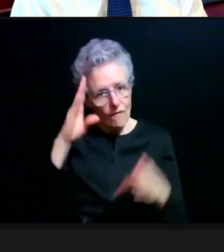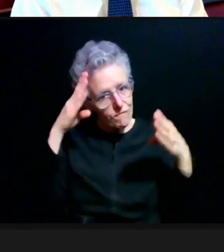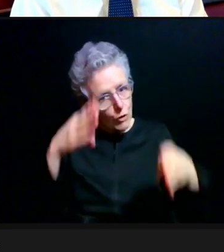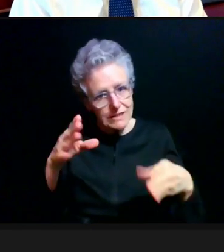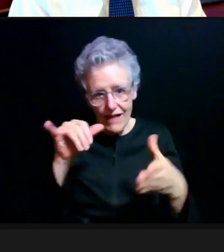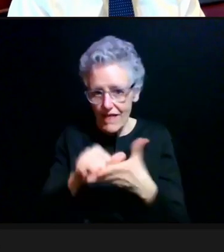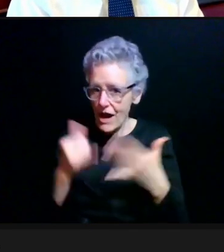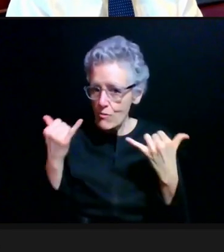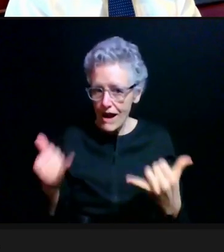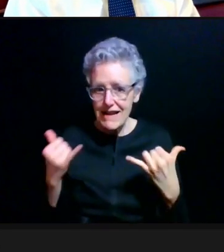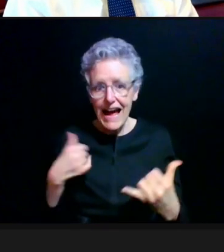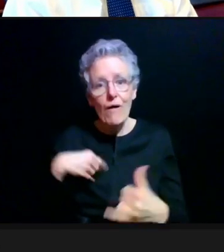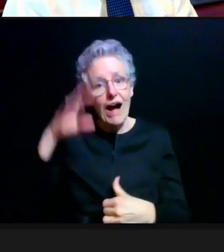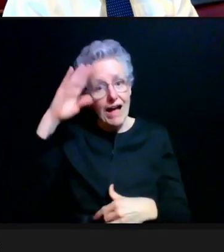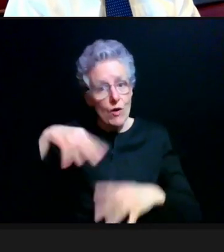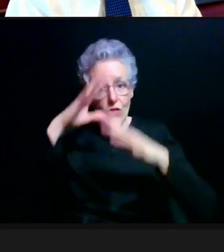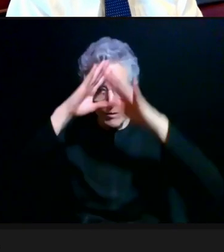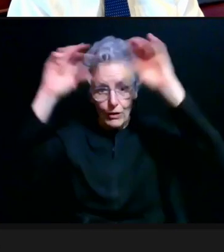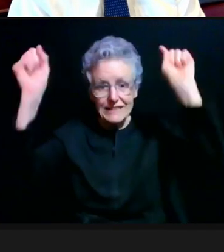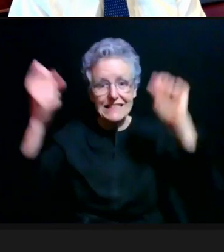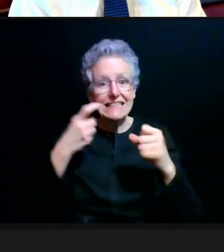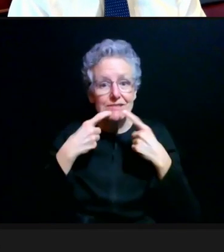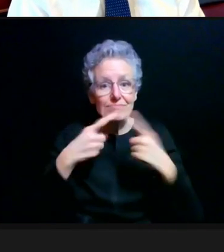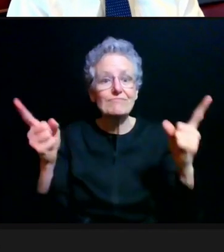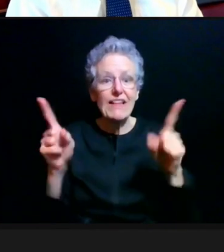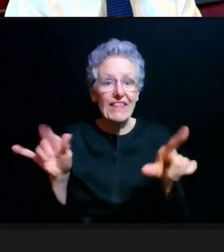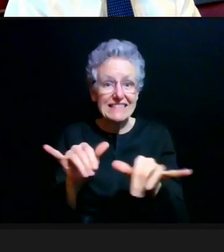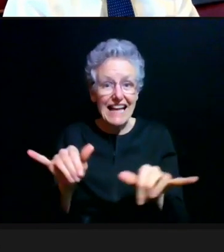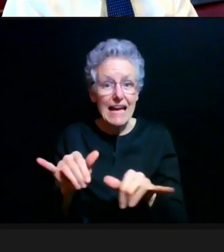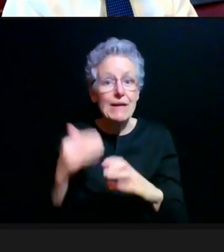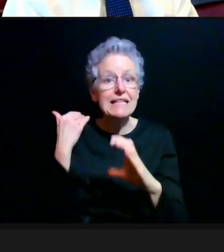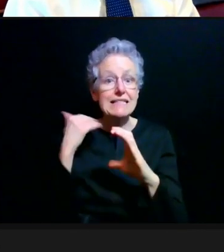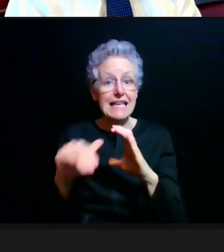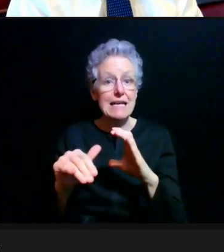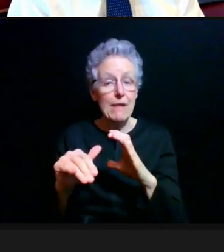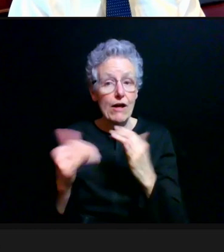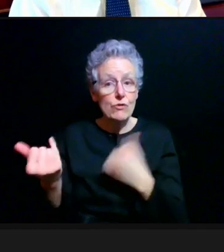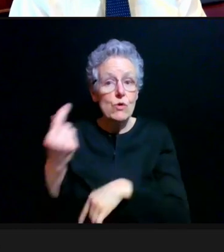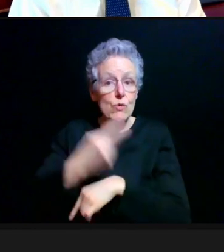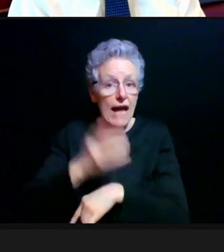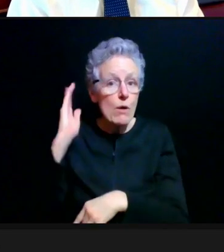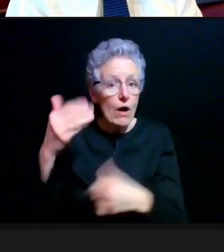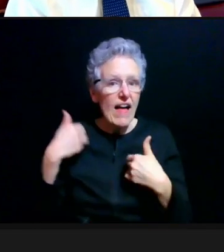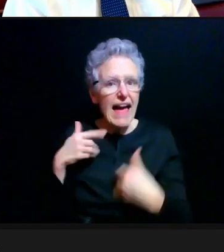I know the president said that as well. In his email later today, we'll have some links on this.